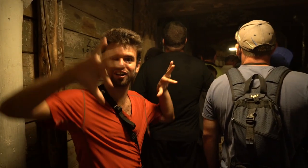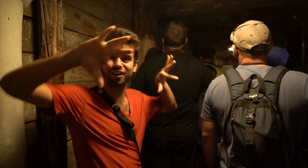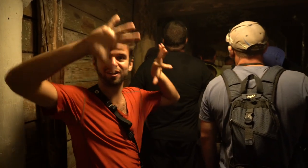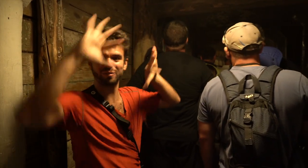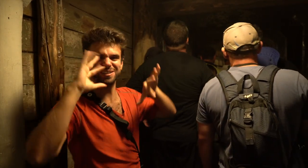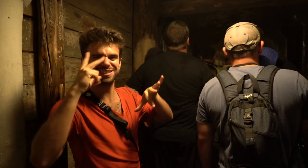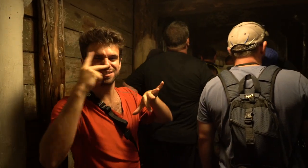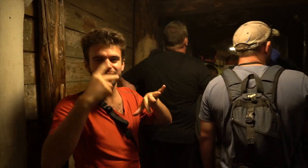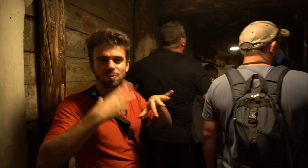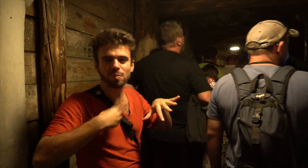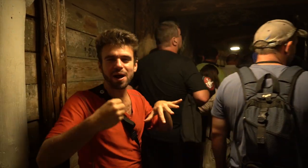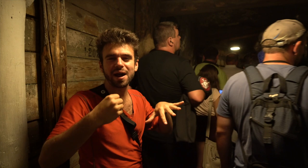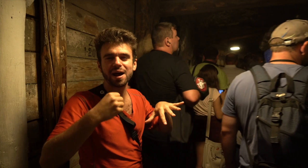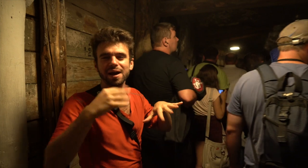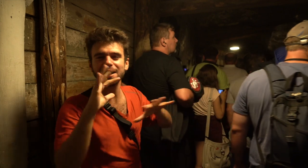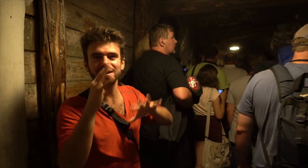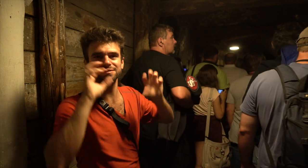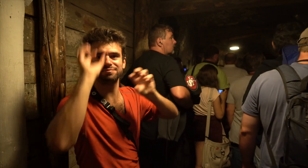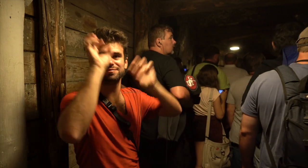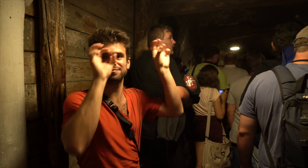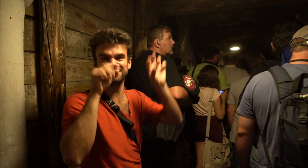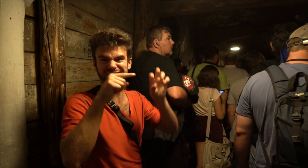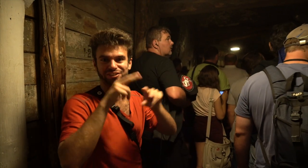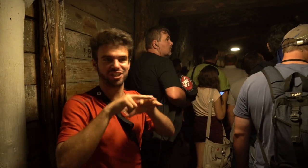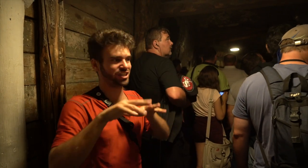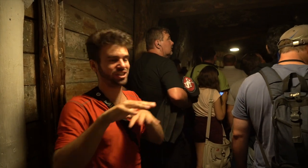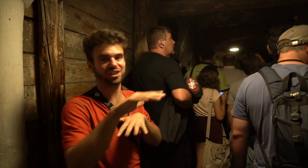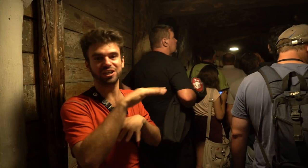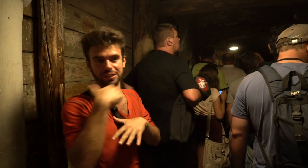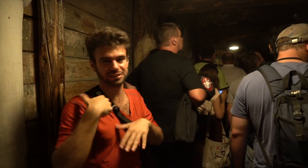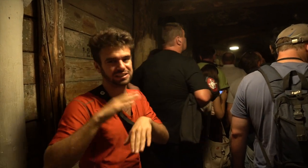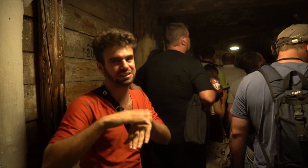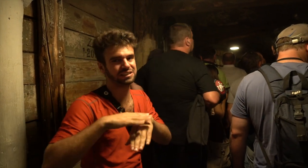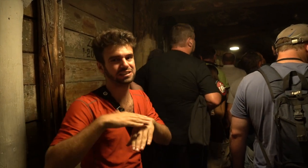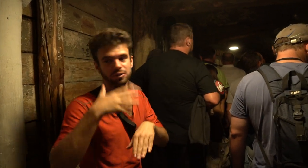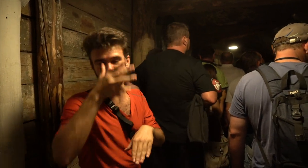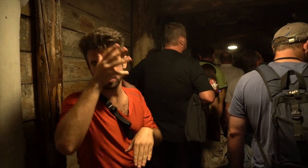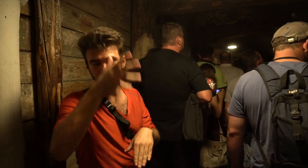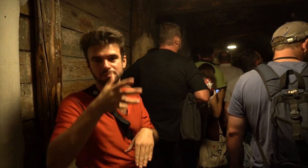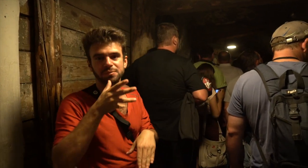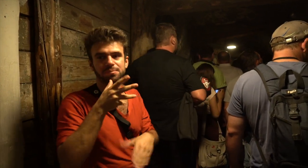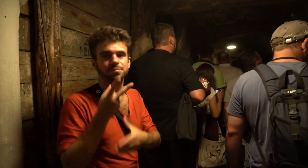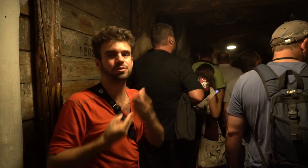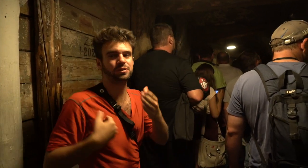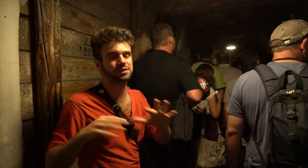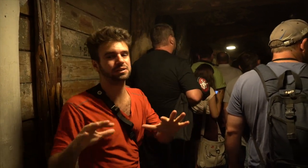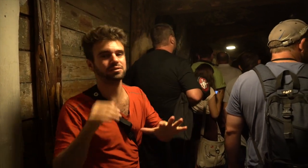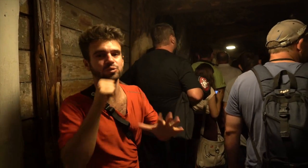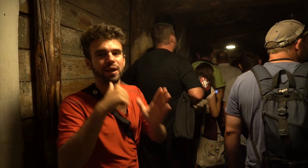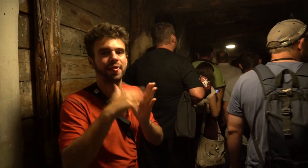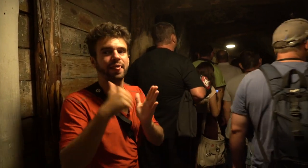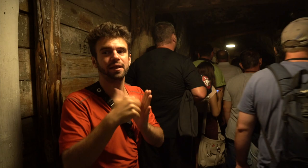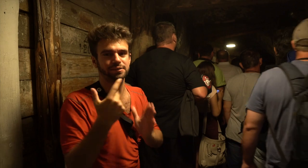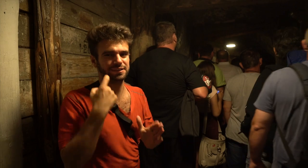You'll see white salts soon. I've warned my grandpa and mother to not lick or eat salts.